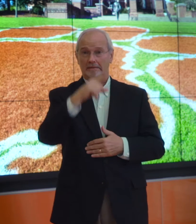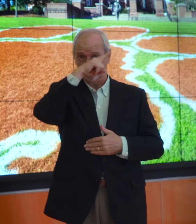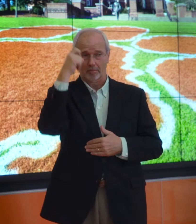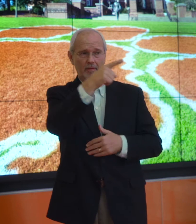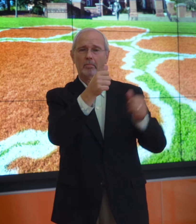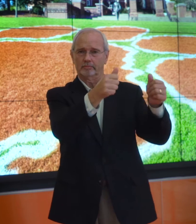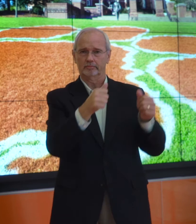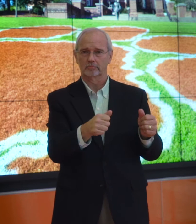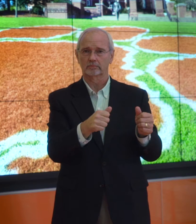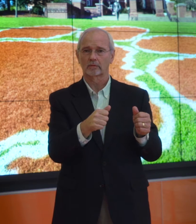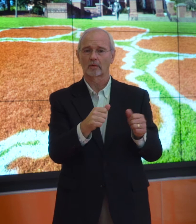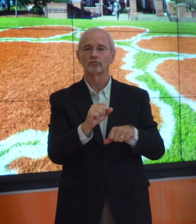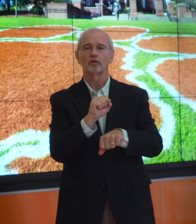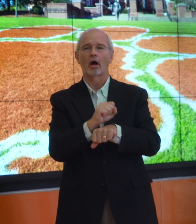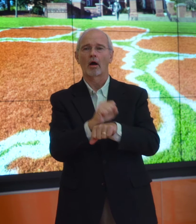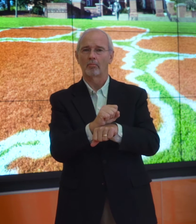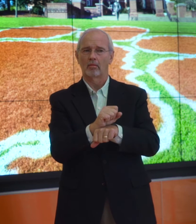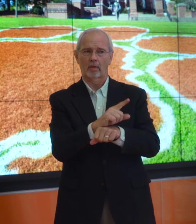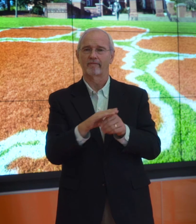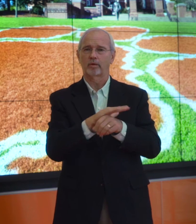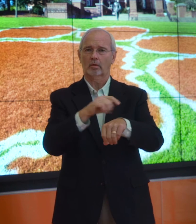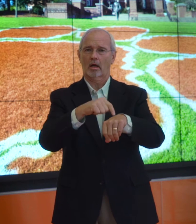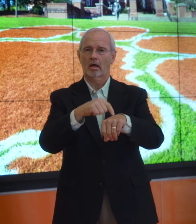That summer he posted a fulltime position